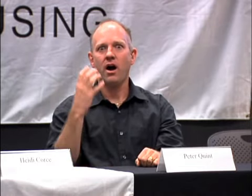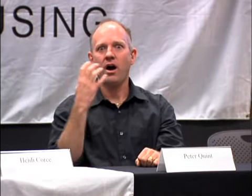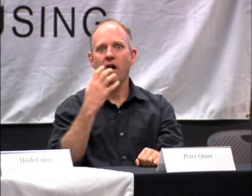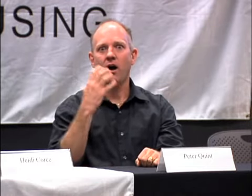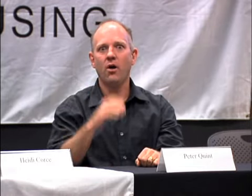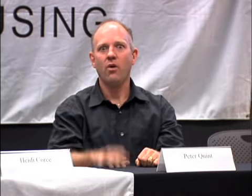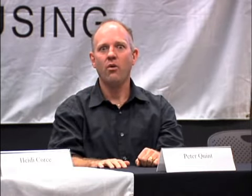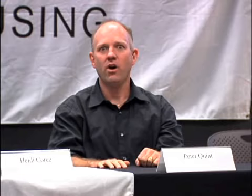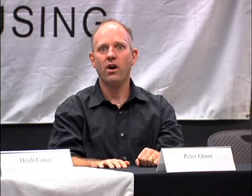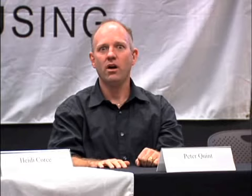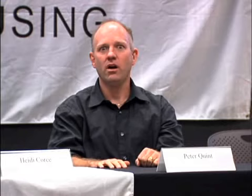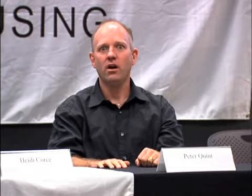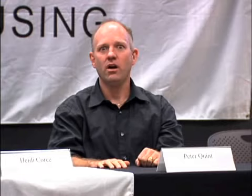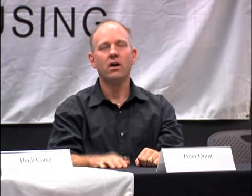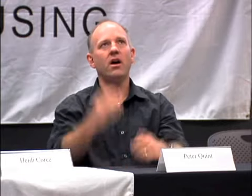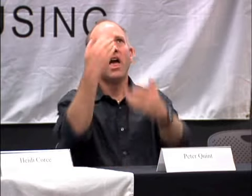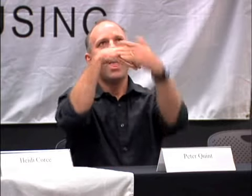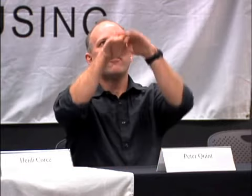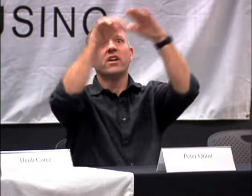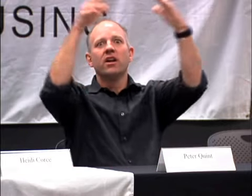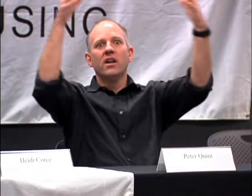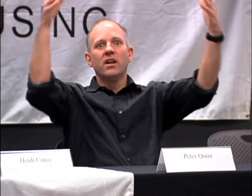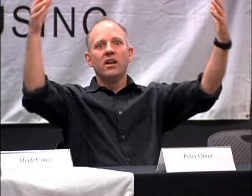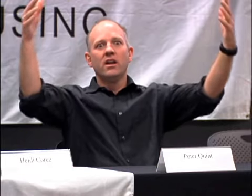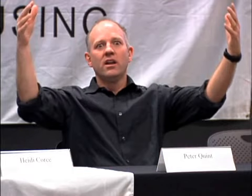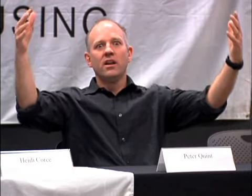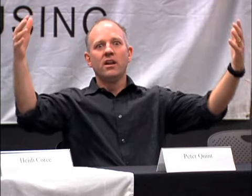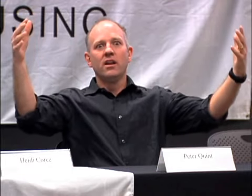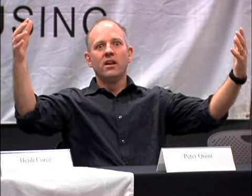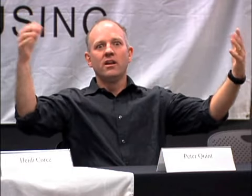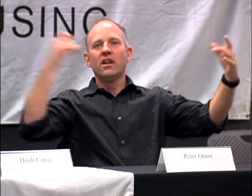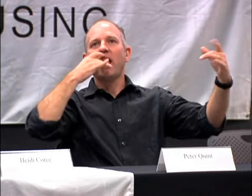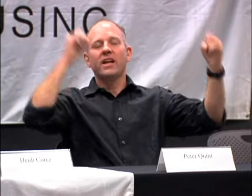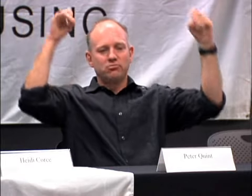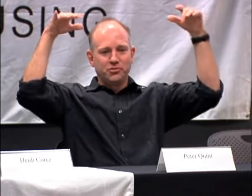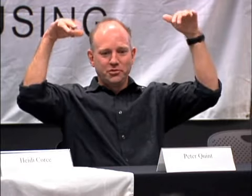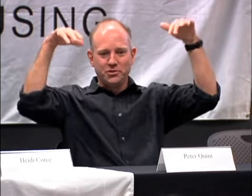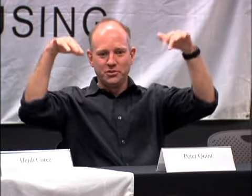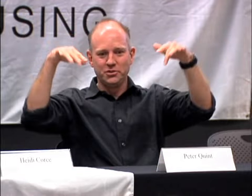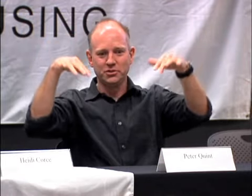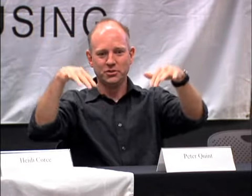I WAS INSTANTLY DRAWN TO THEM AND IT WAS THE HEAVENS OPENED